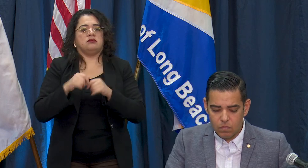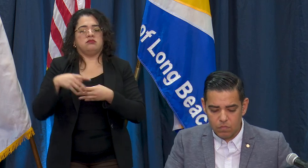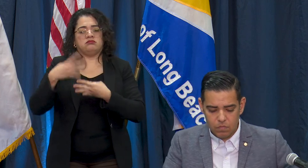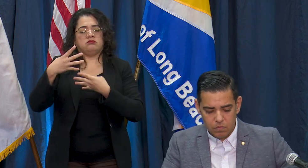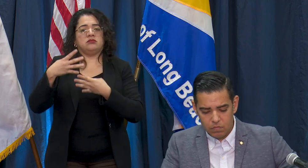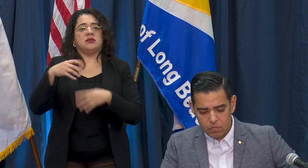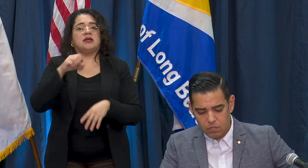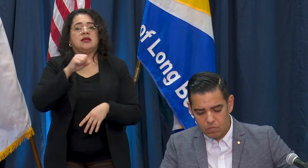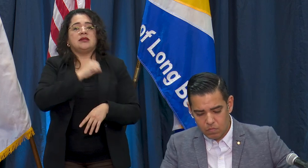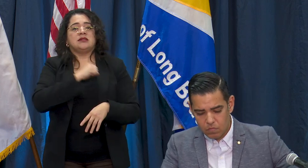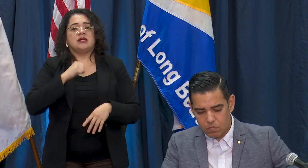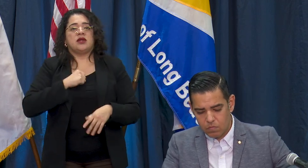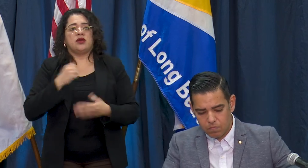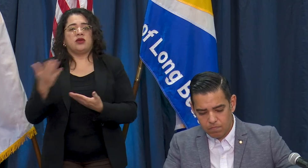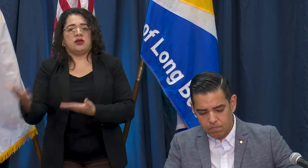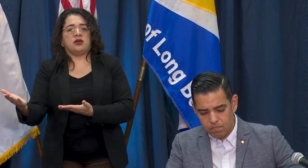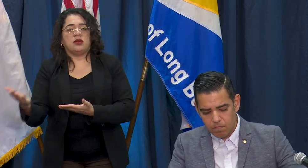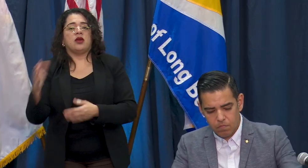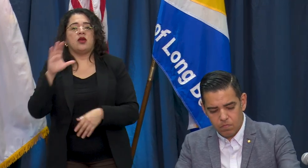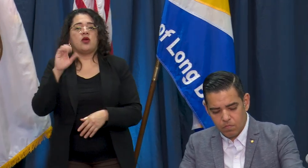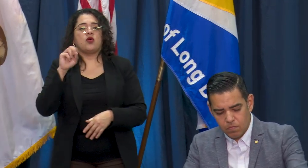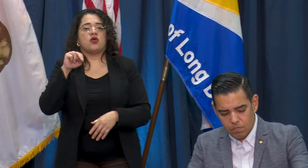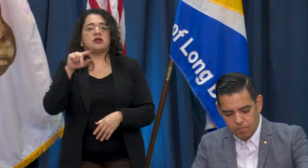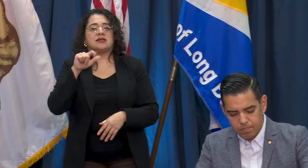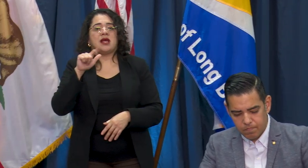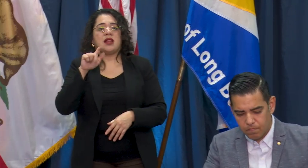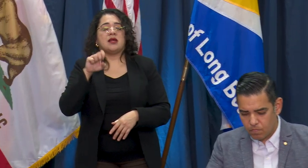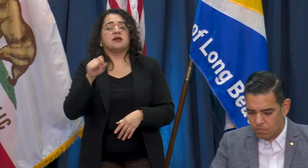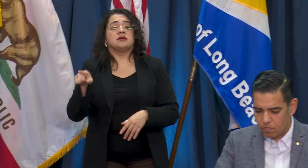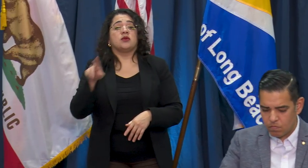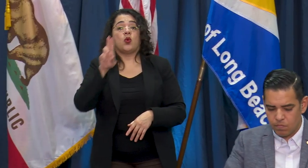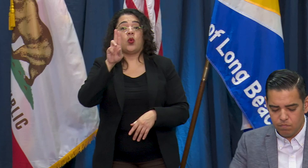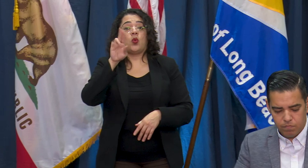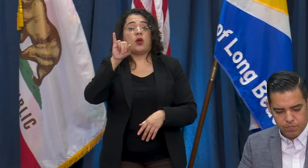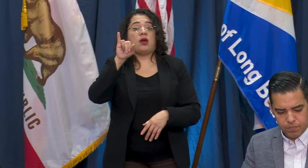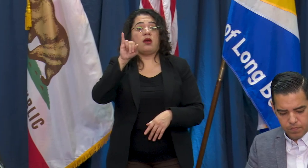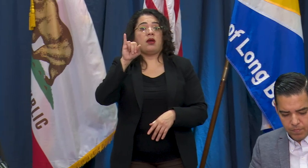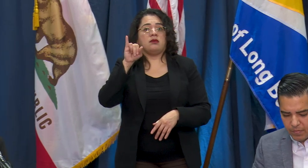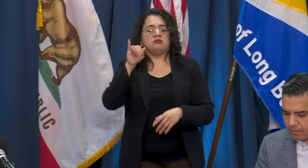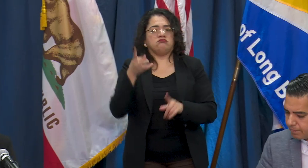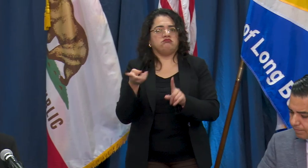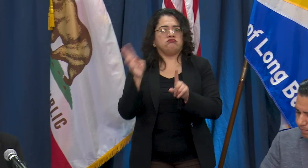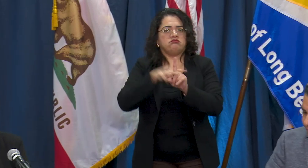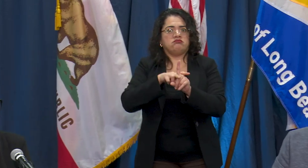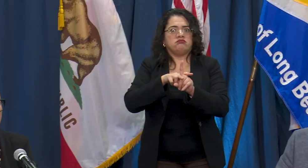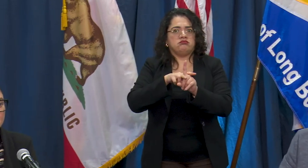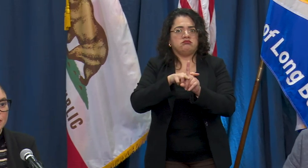Gonzales - as far as unemployment claims, once people file their claim when